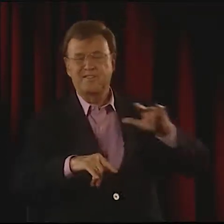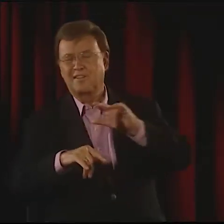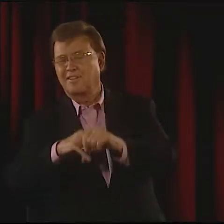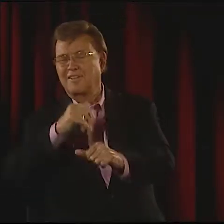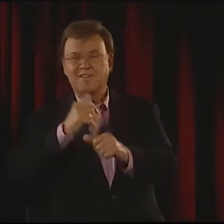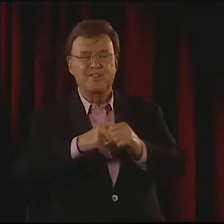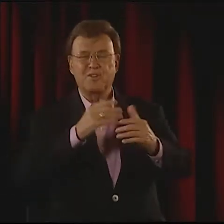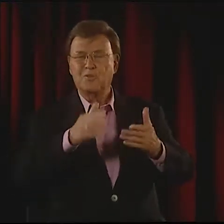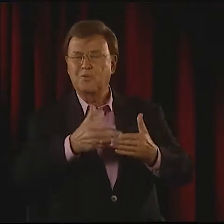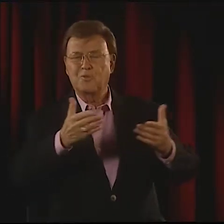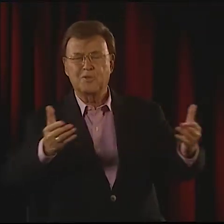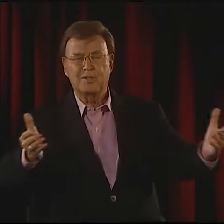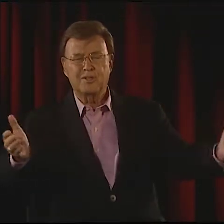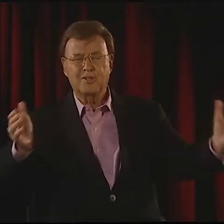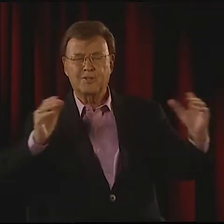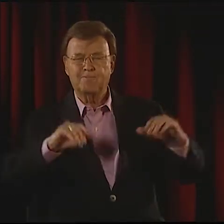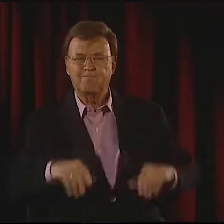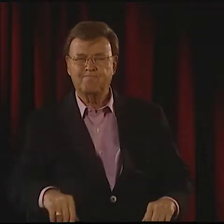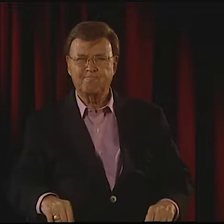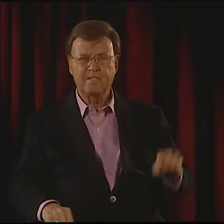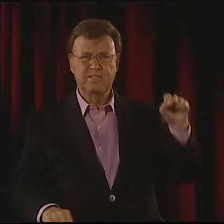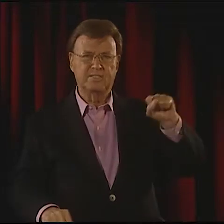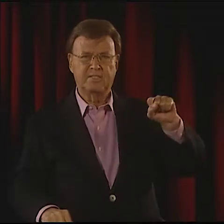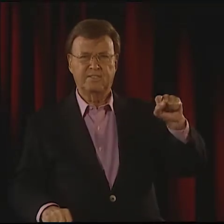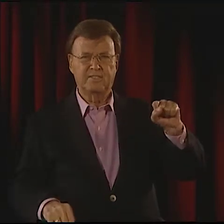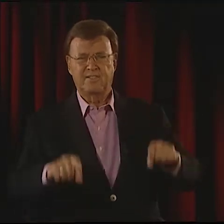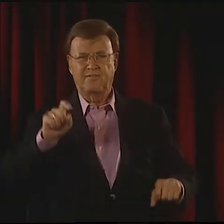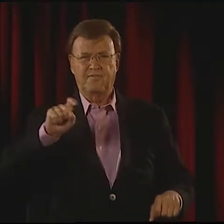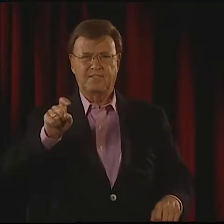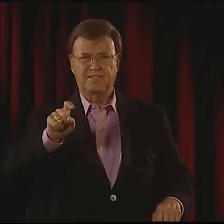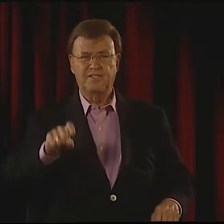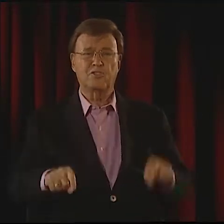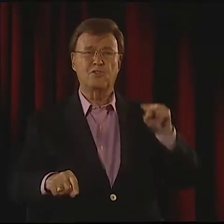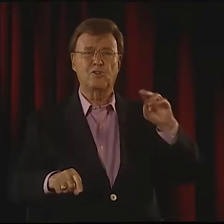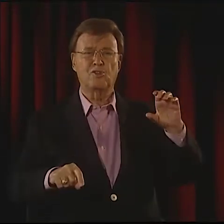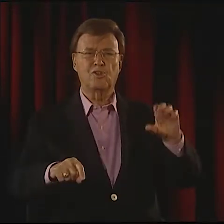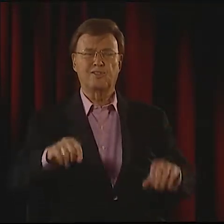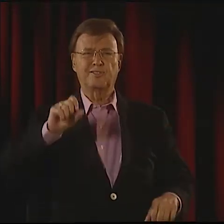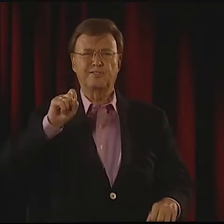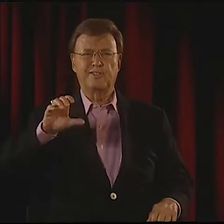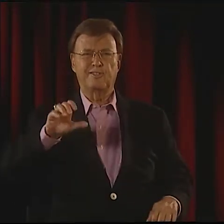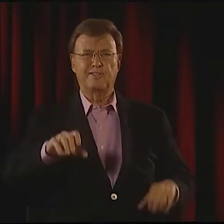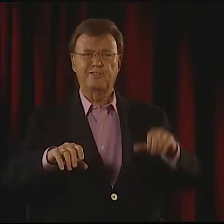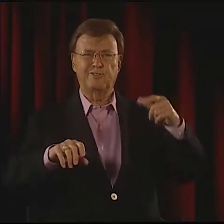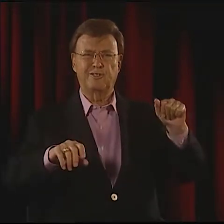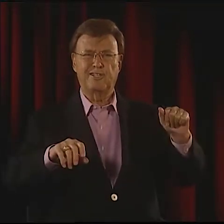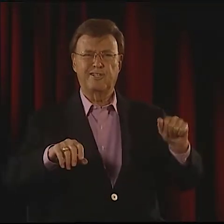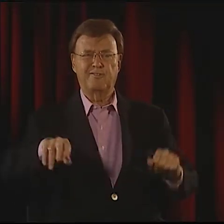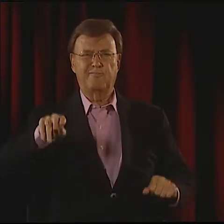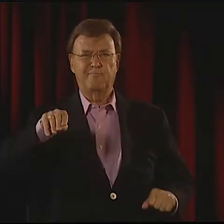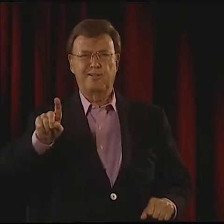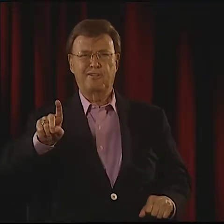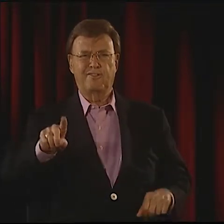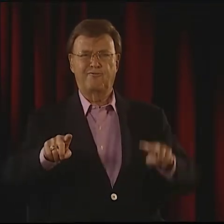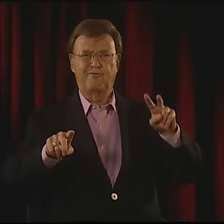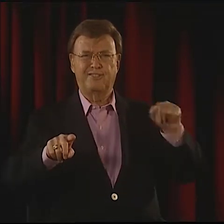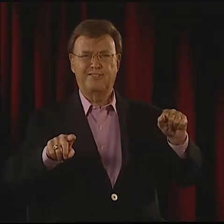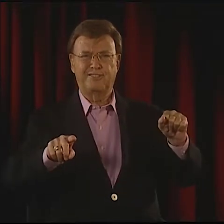BALTIMORE, DETROIT. FLY, FLY ALL OVER THE WORLD. SEATTLE, PHOENIX,